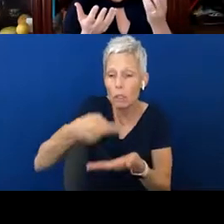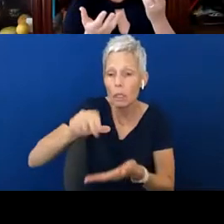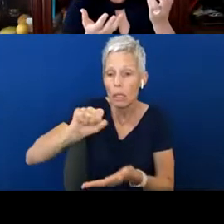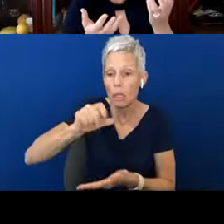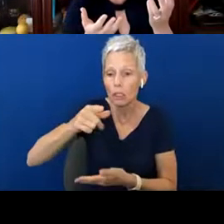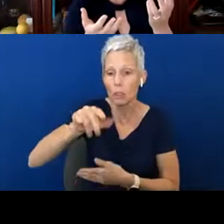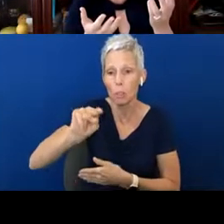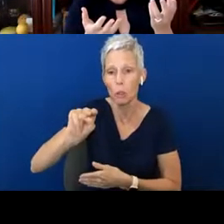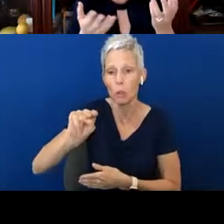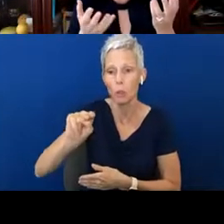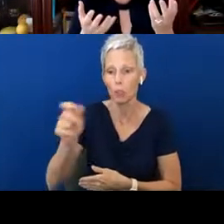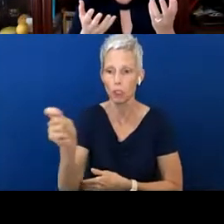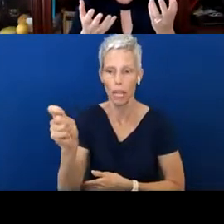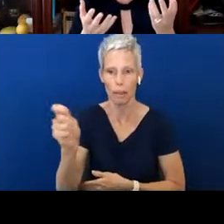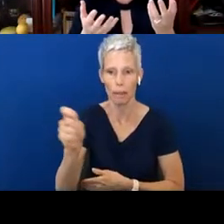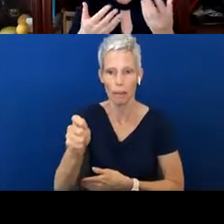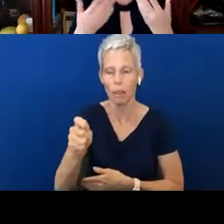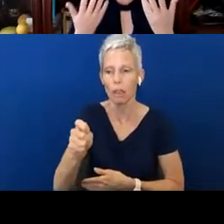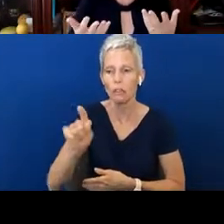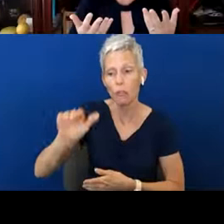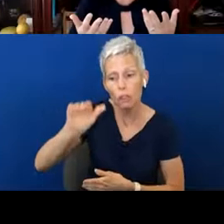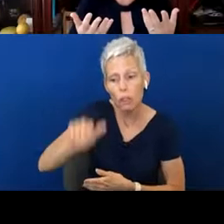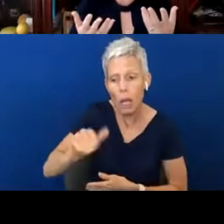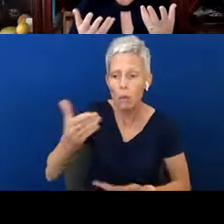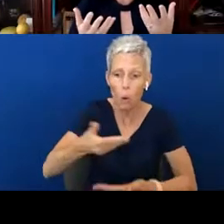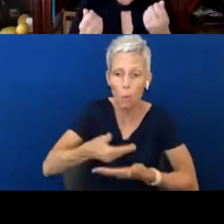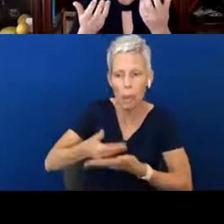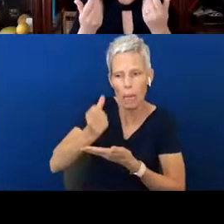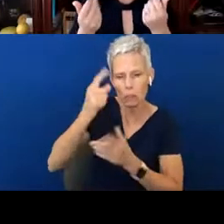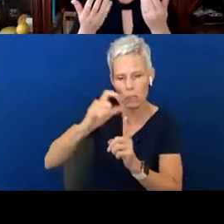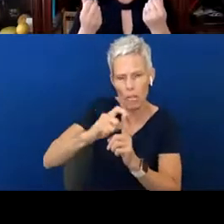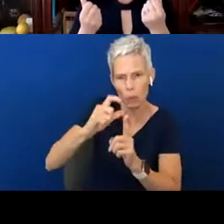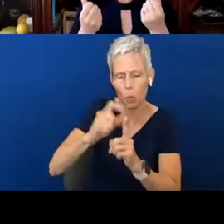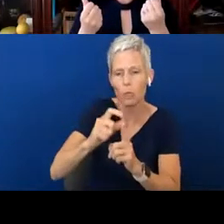your baby to understand a word with this repetition, they need to experience it.